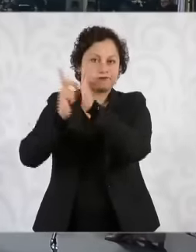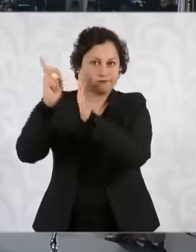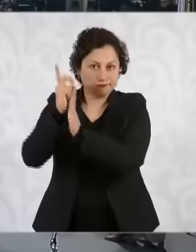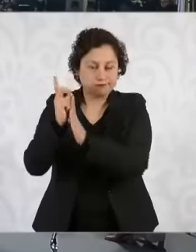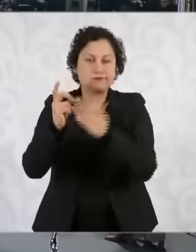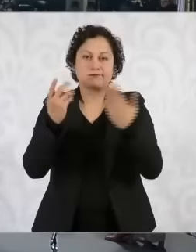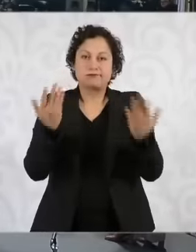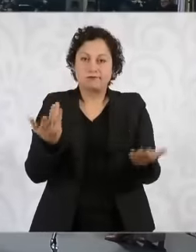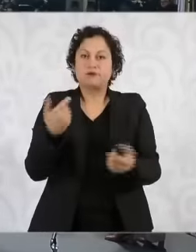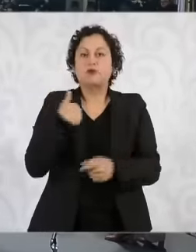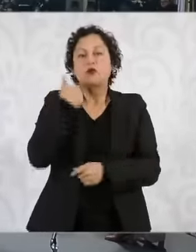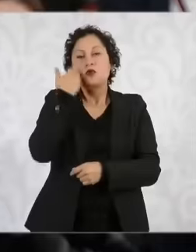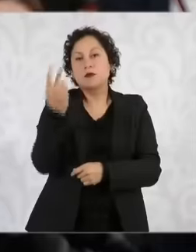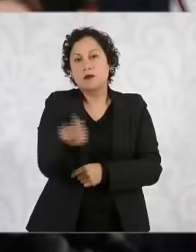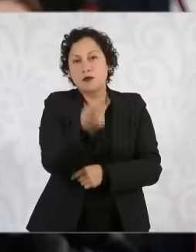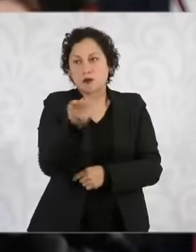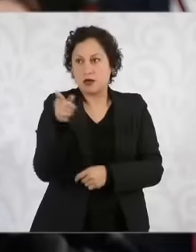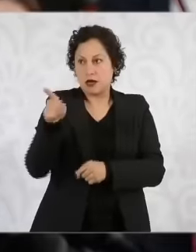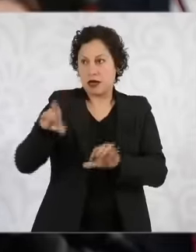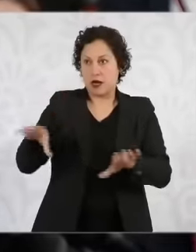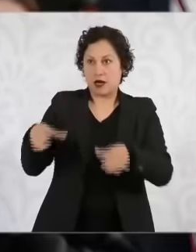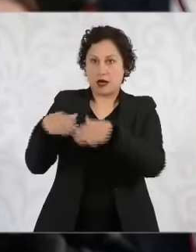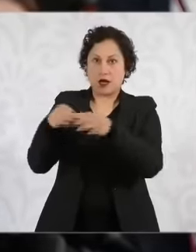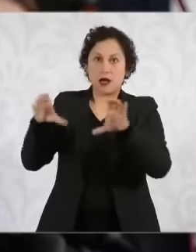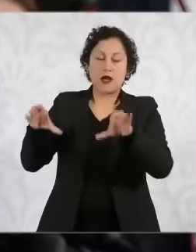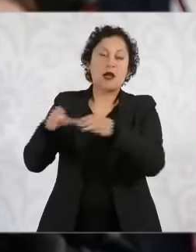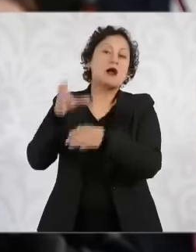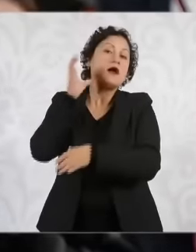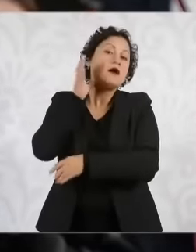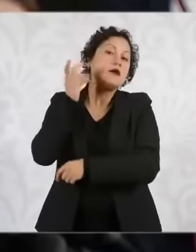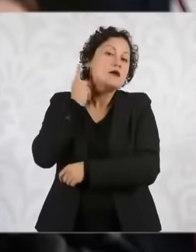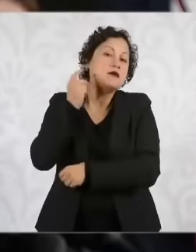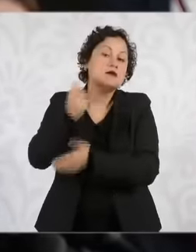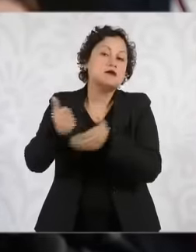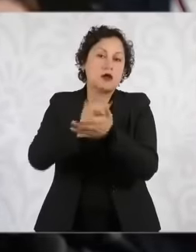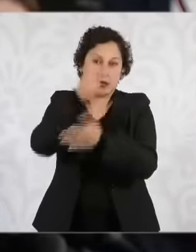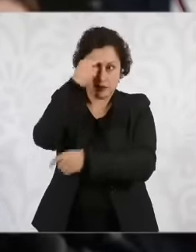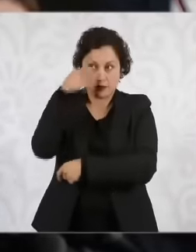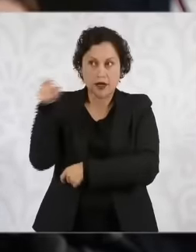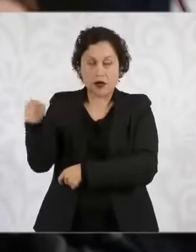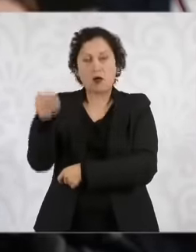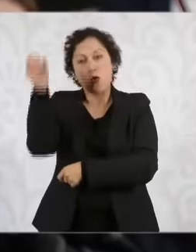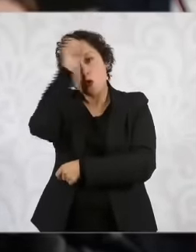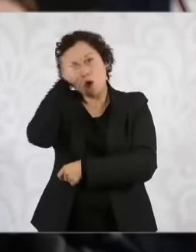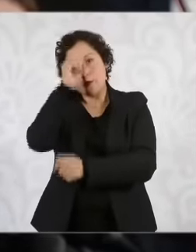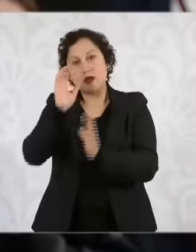expressed itself, uh specifically, to oppose this and use all political and legal resources, this